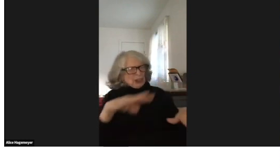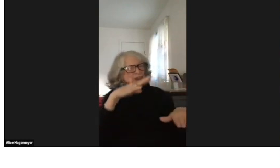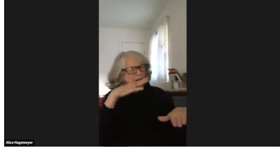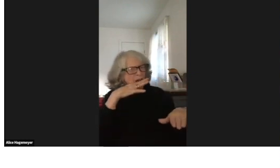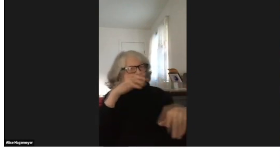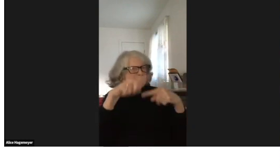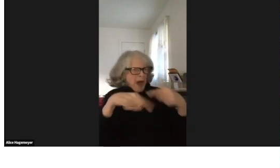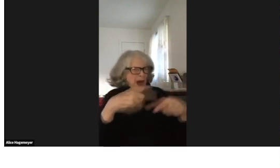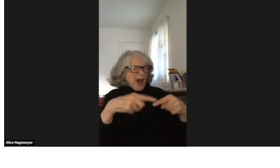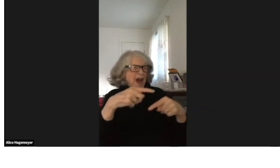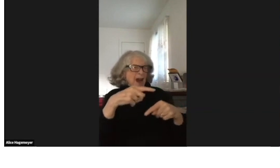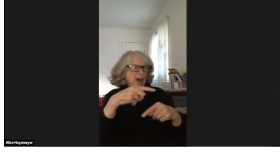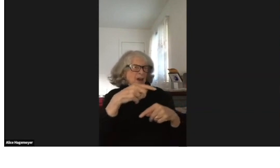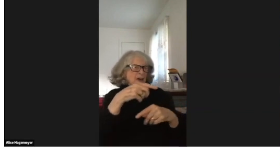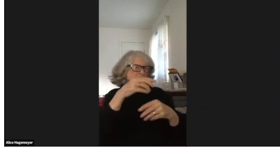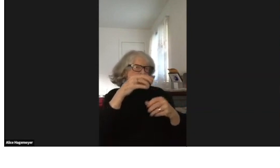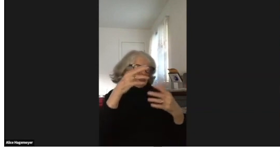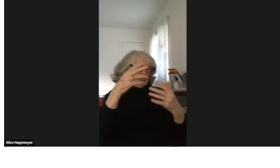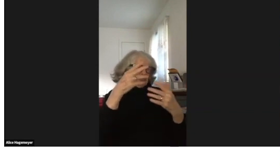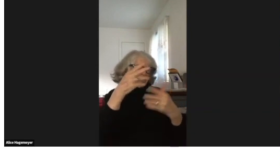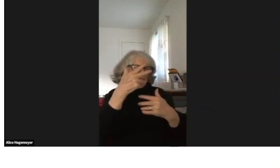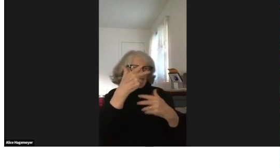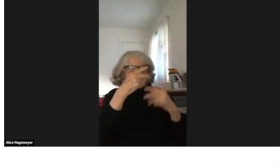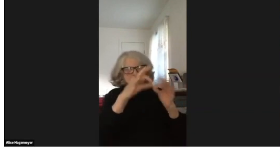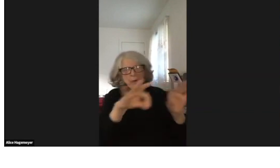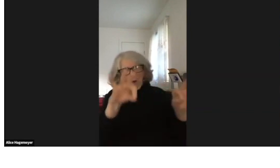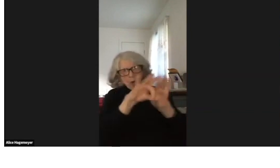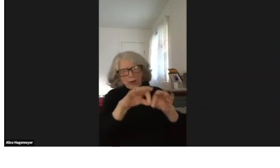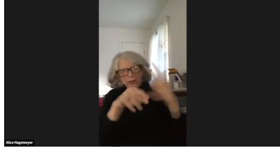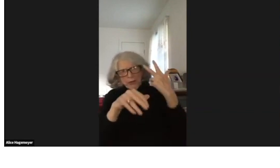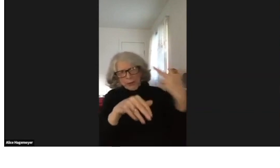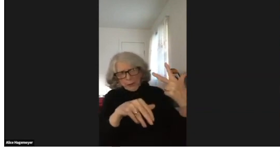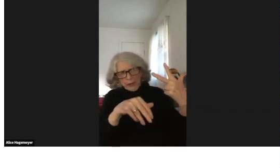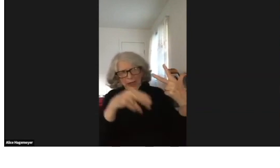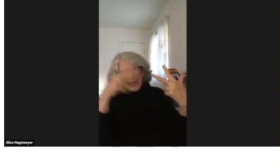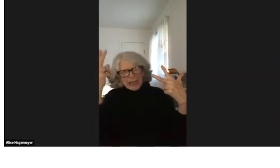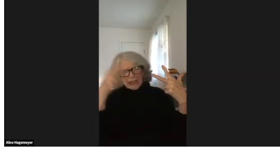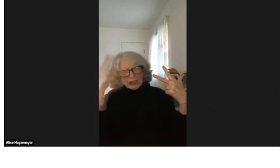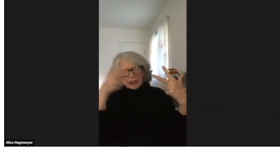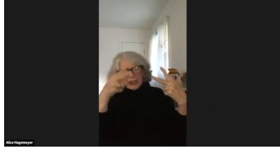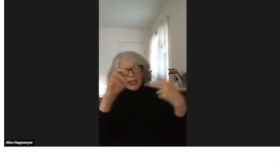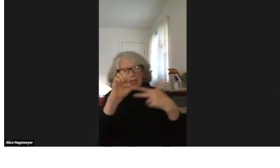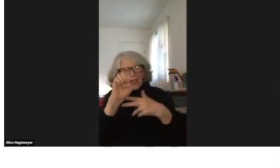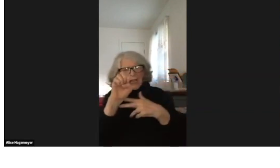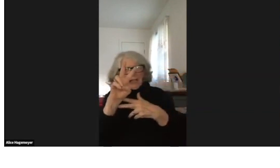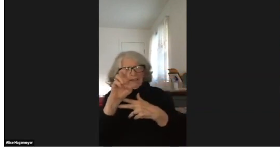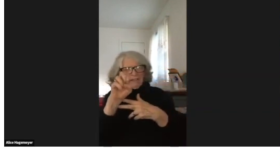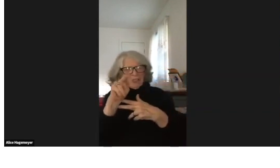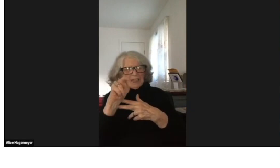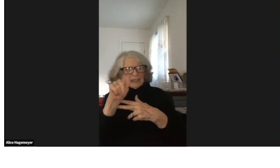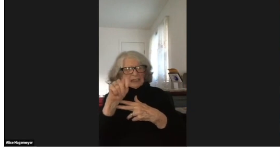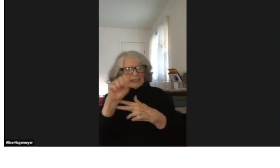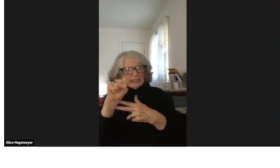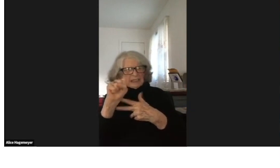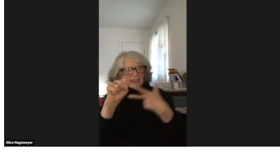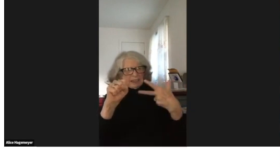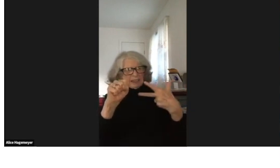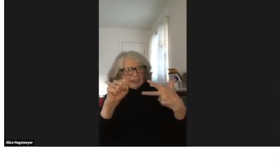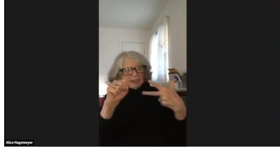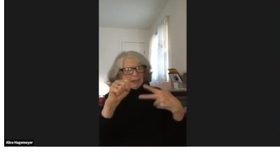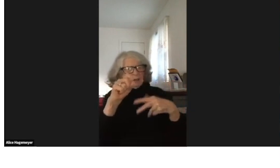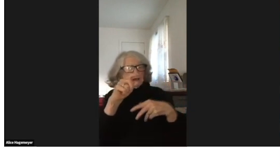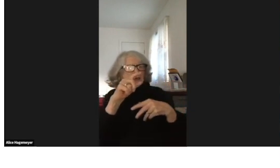We need books for children that talk about important historic events.